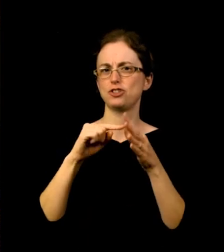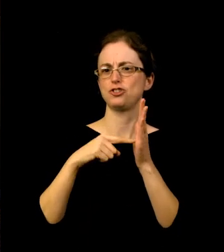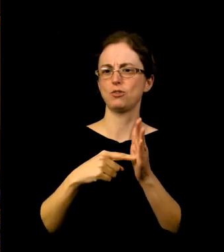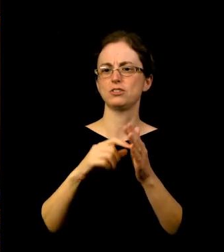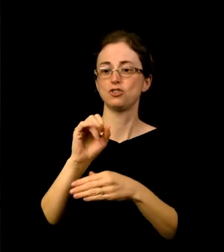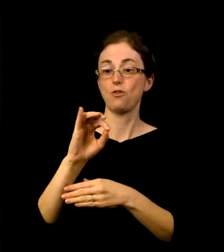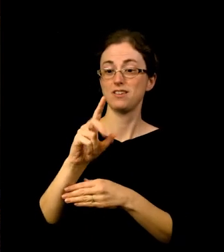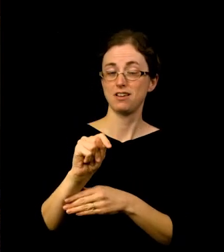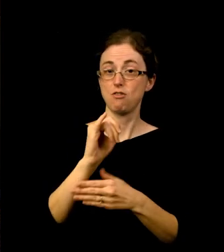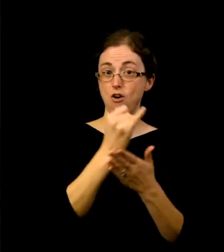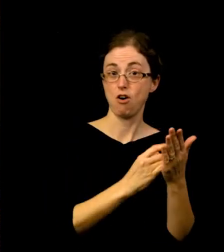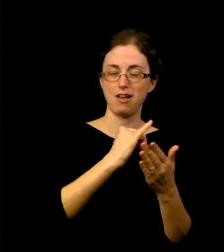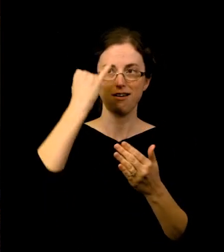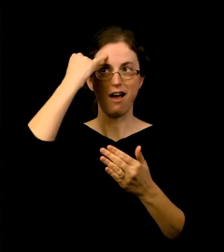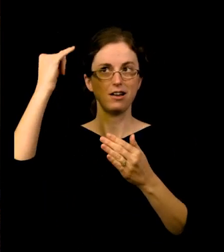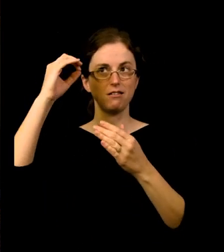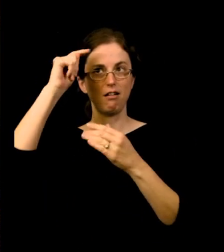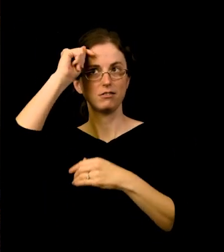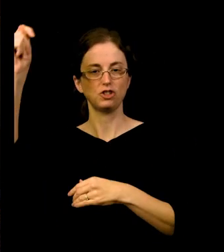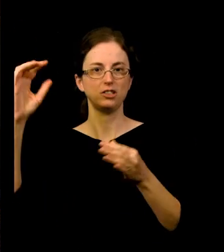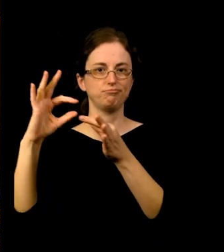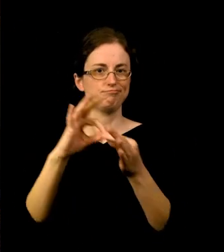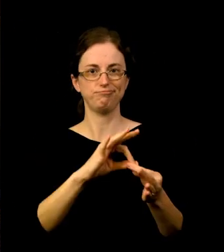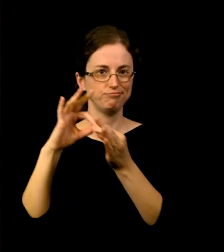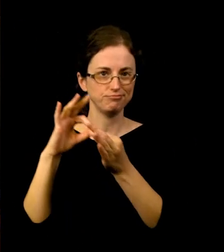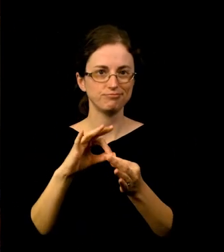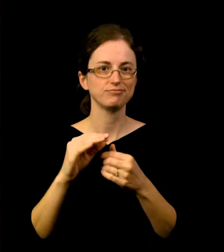arranged thematically to explore topics such as the Role of Soviet